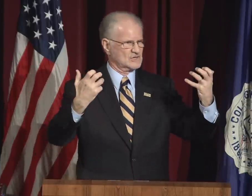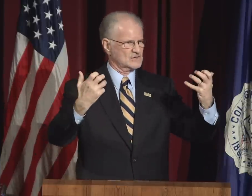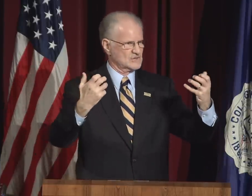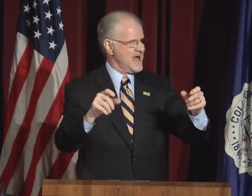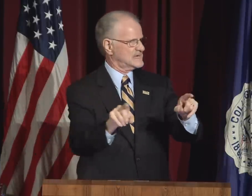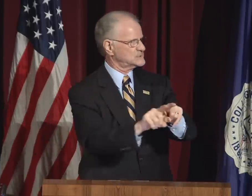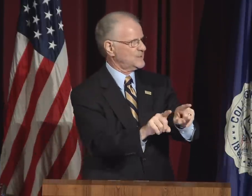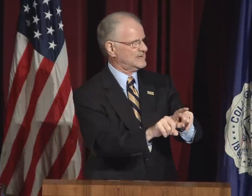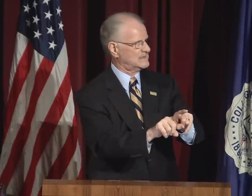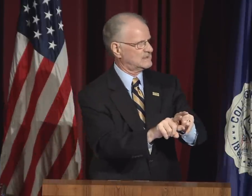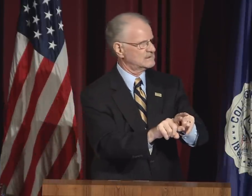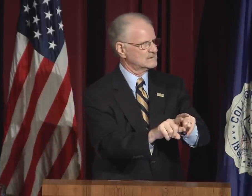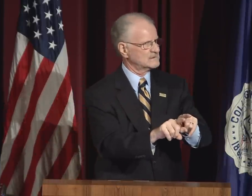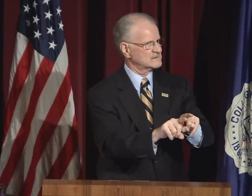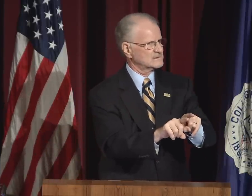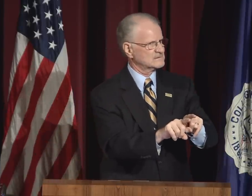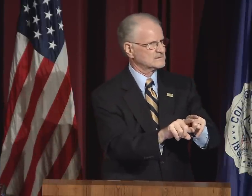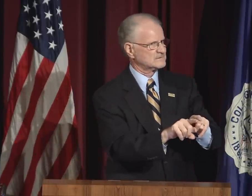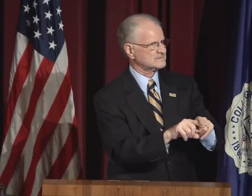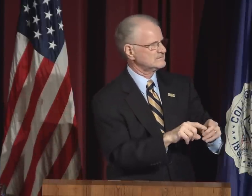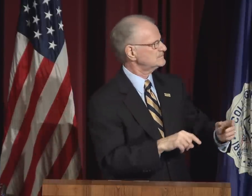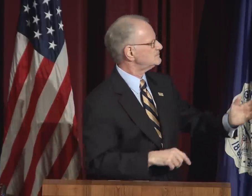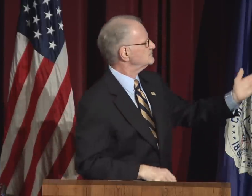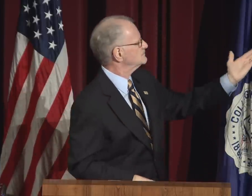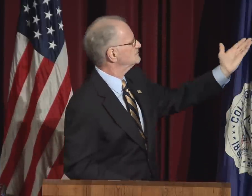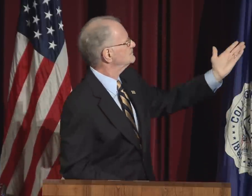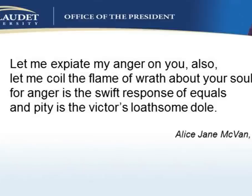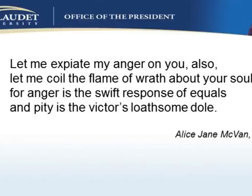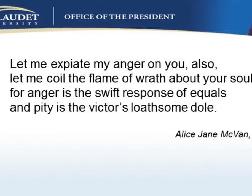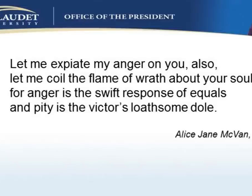I feel the understanding of their anger as well.